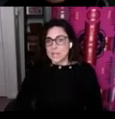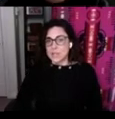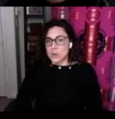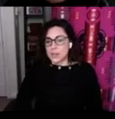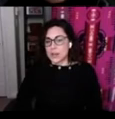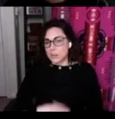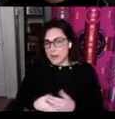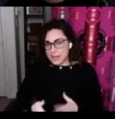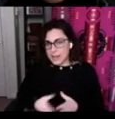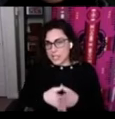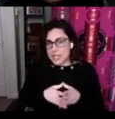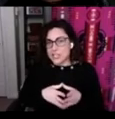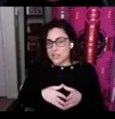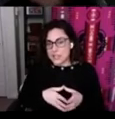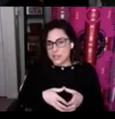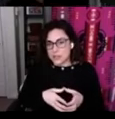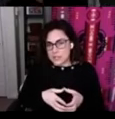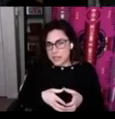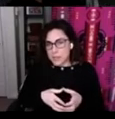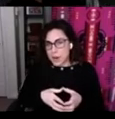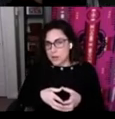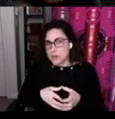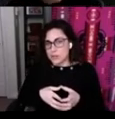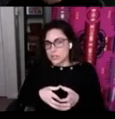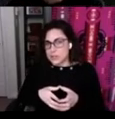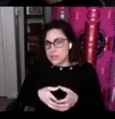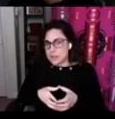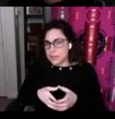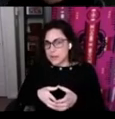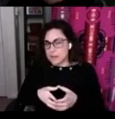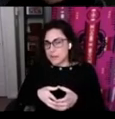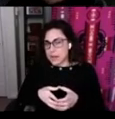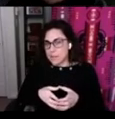So the Kahnawá:ke Education Centre is another partner who's doing something